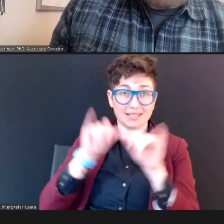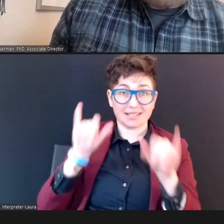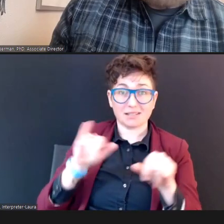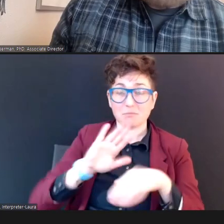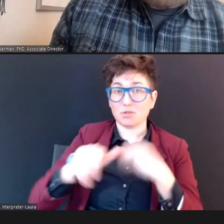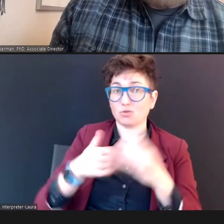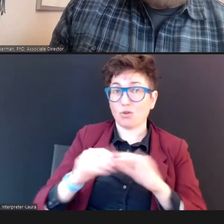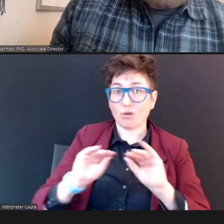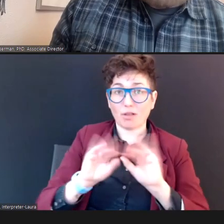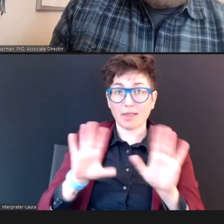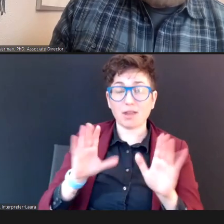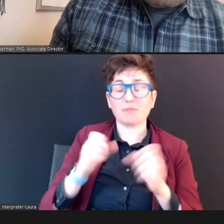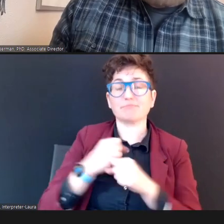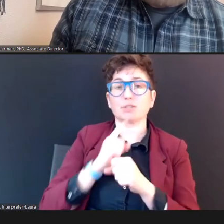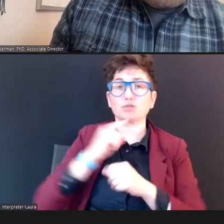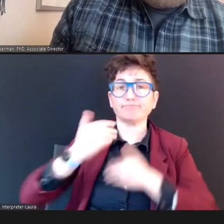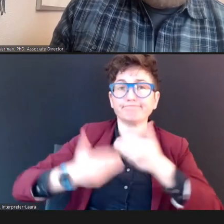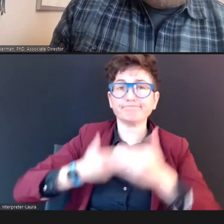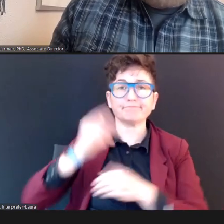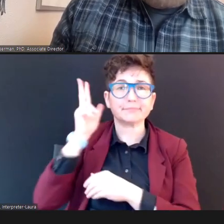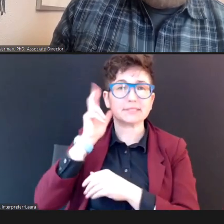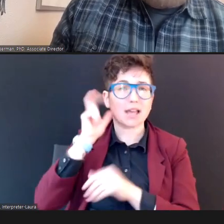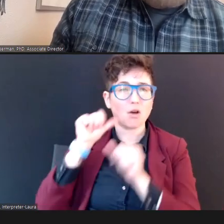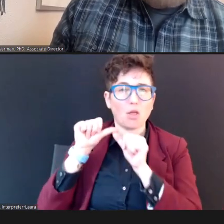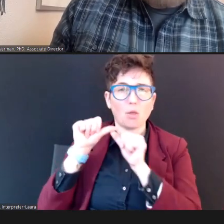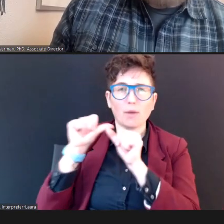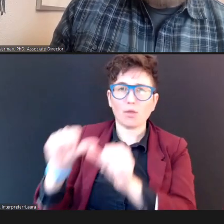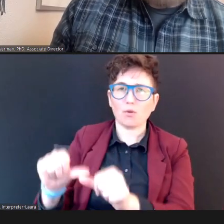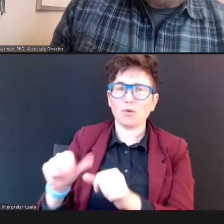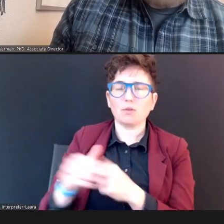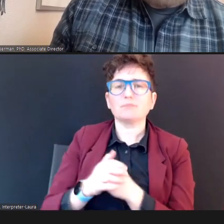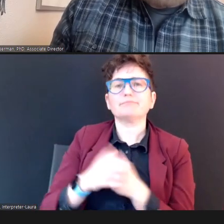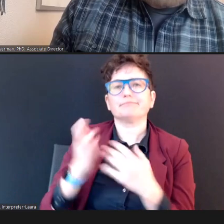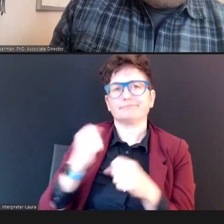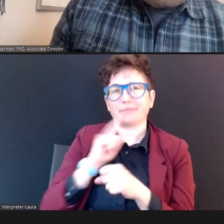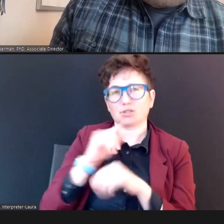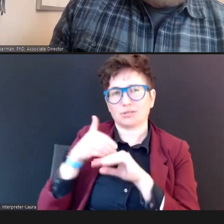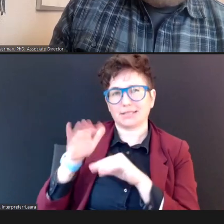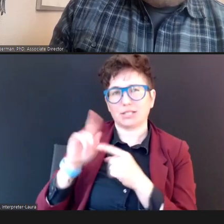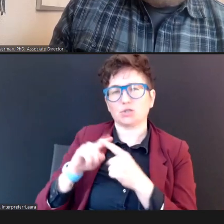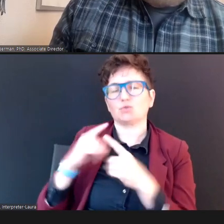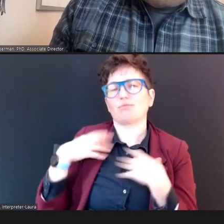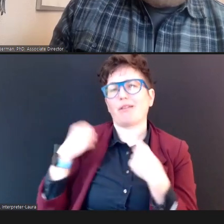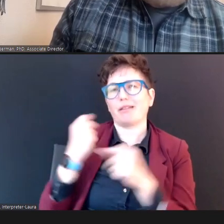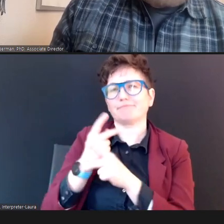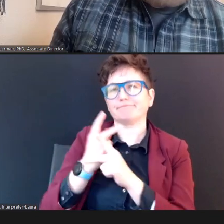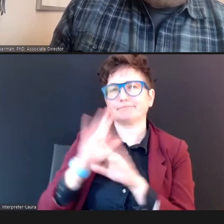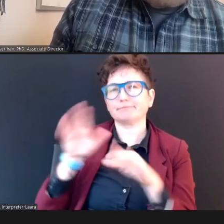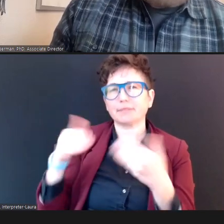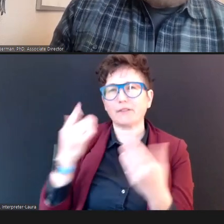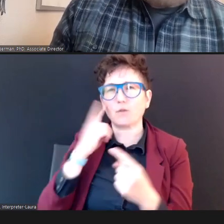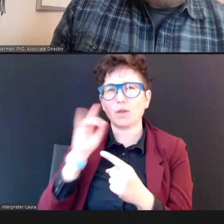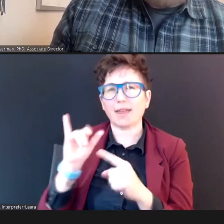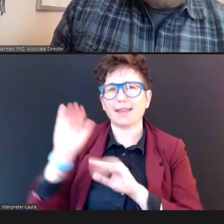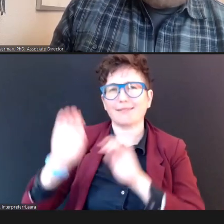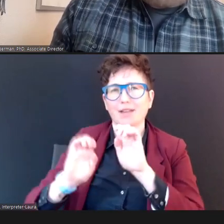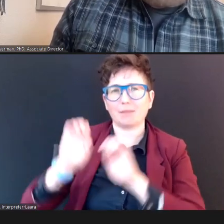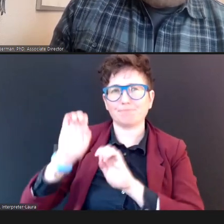So we want to send them to the healthcare provider, for that. Evaluation. And so....